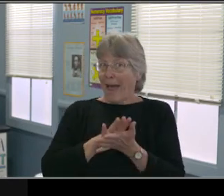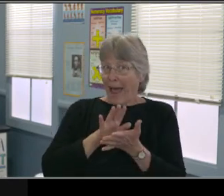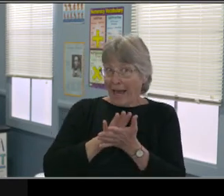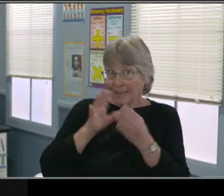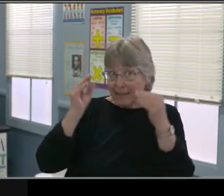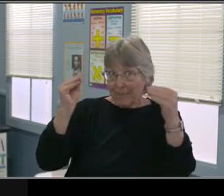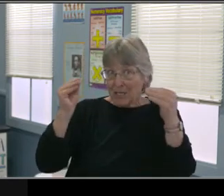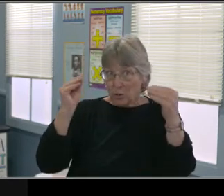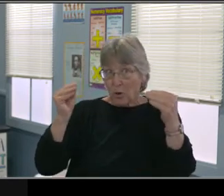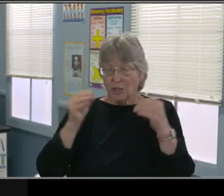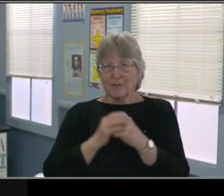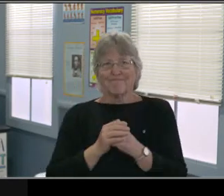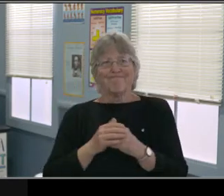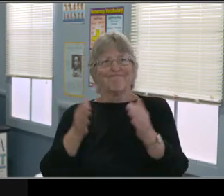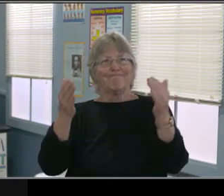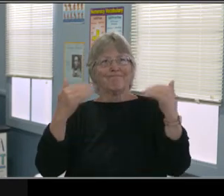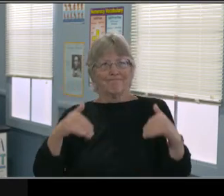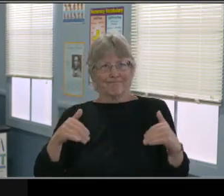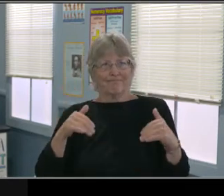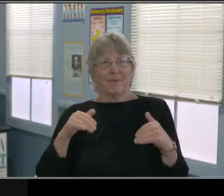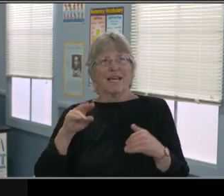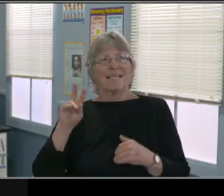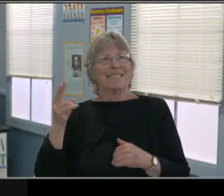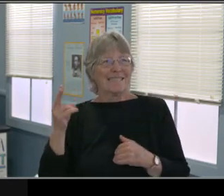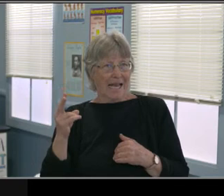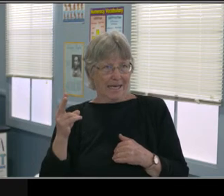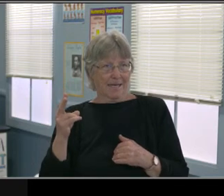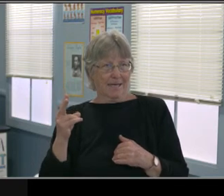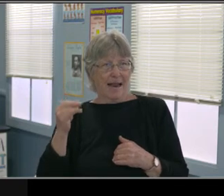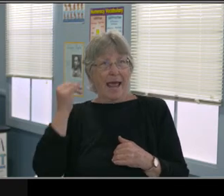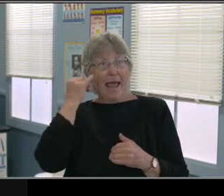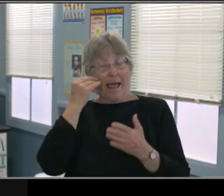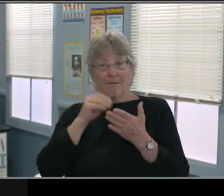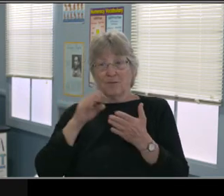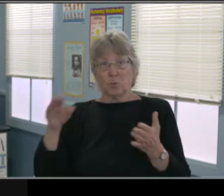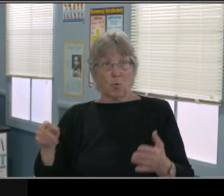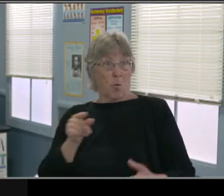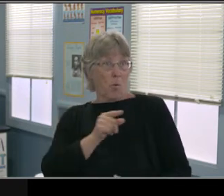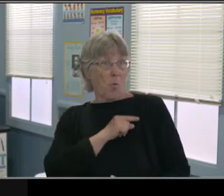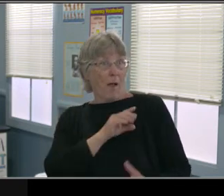including in gen ed classes." So basically what extras are needed